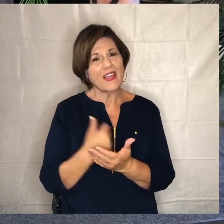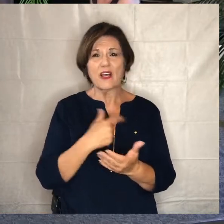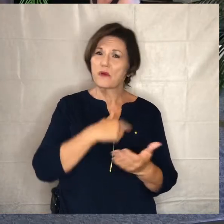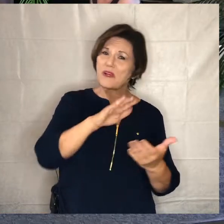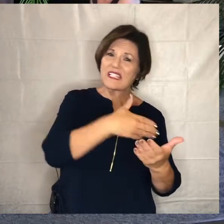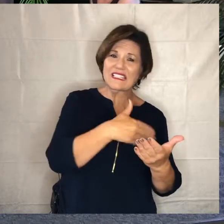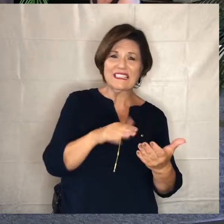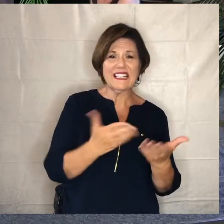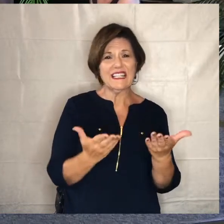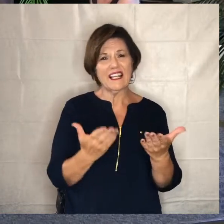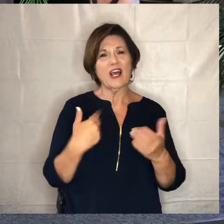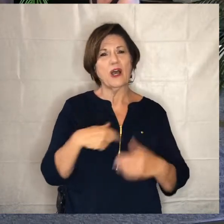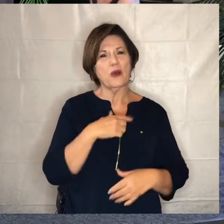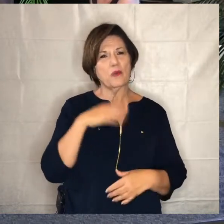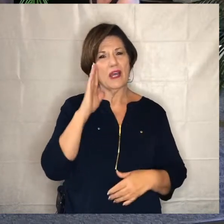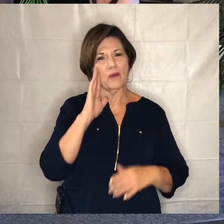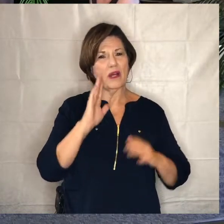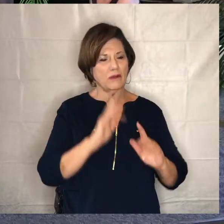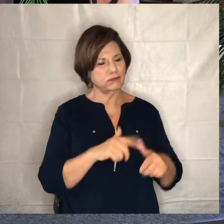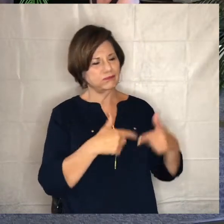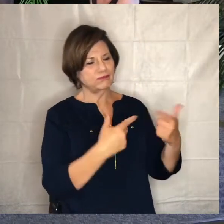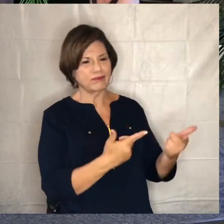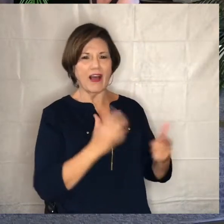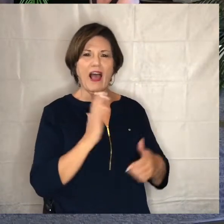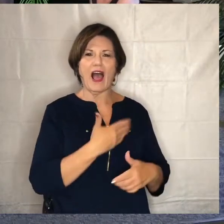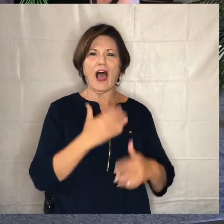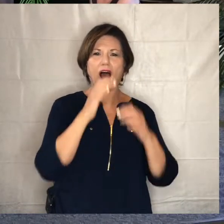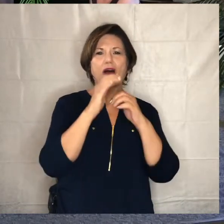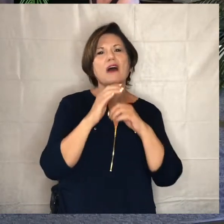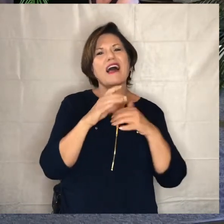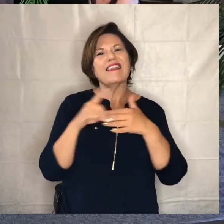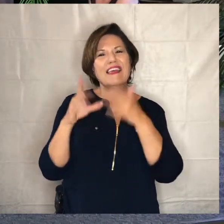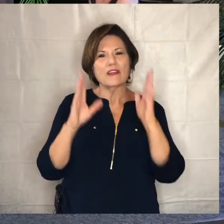and so we're going to hand it over to our worship band to lead us in our first song